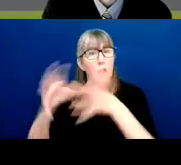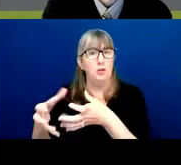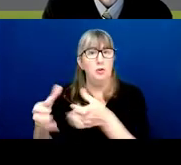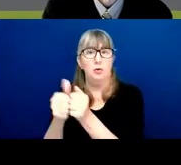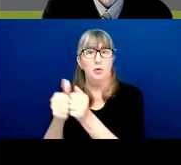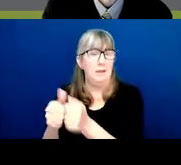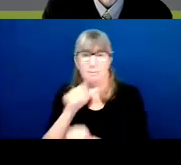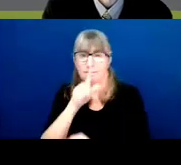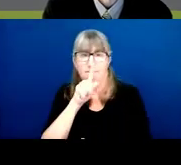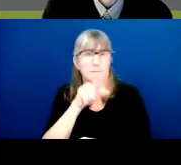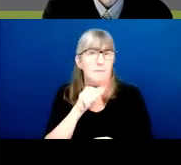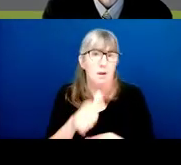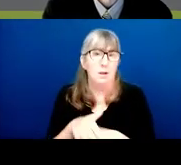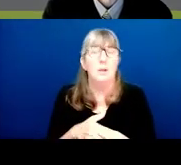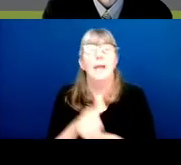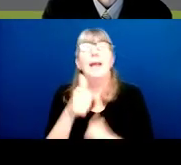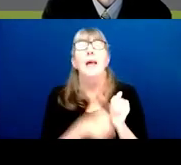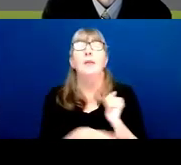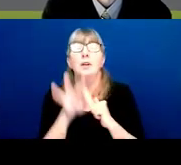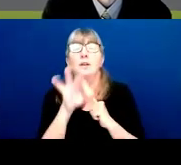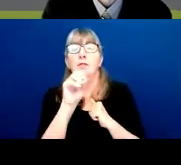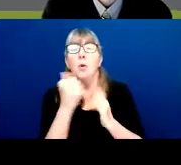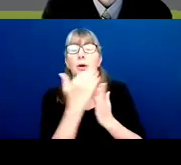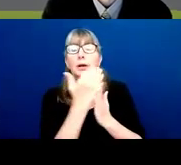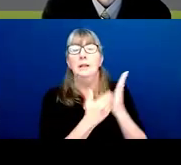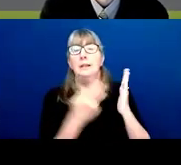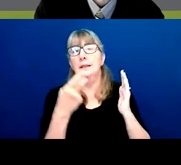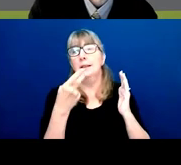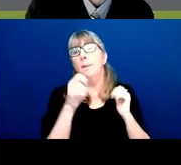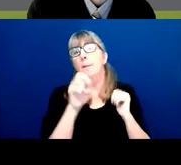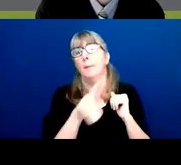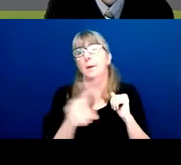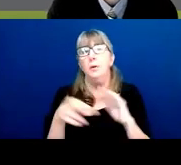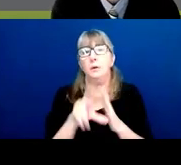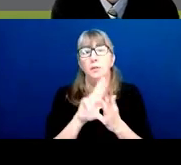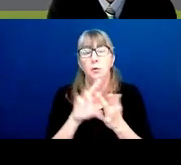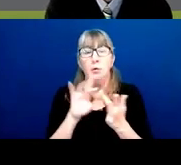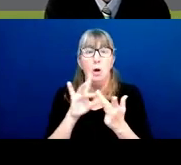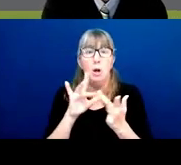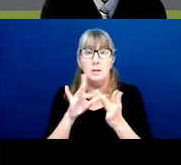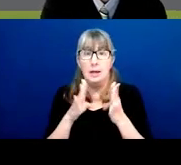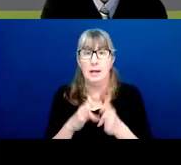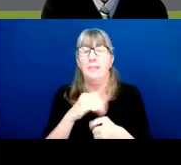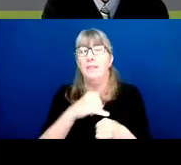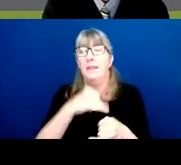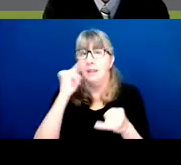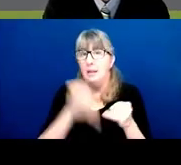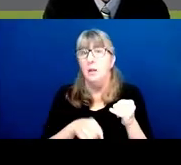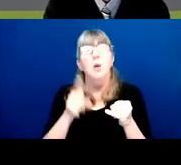Every FOA lists a peer review contact at the end, and what you should do there is just reach out